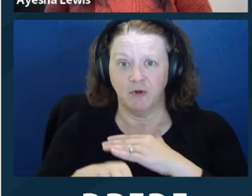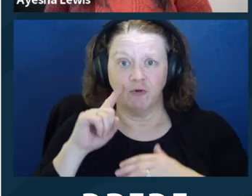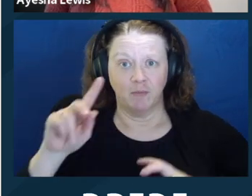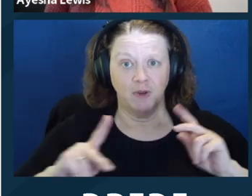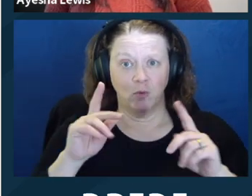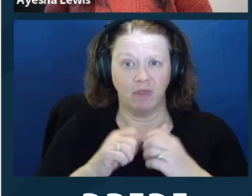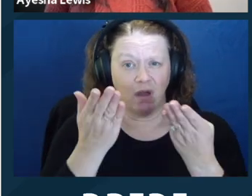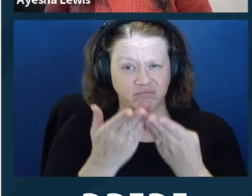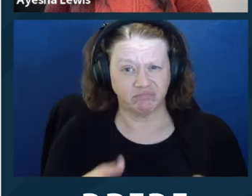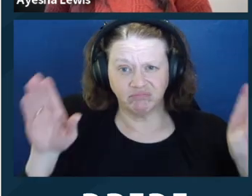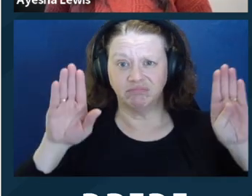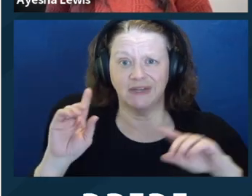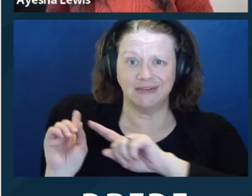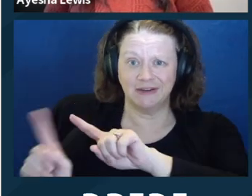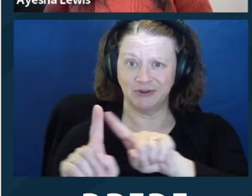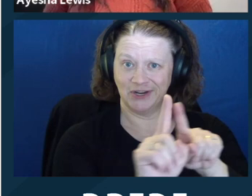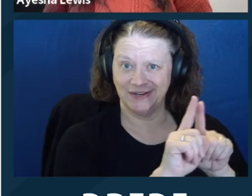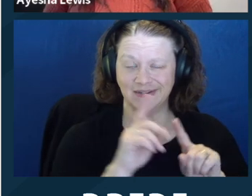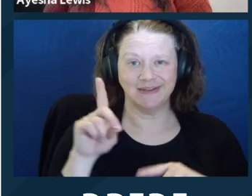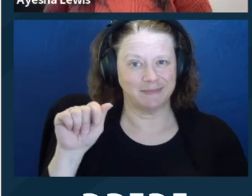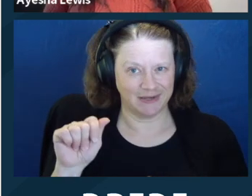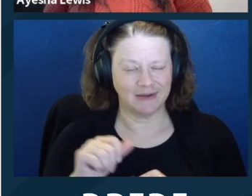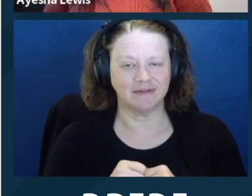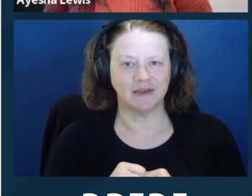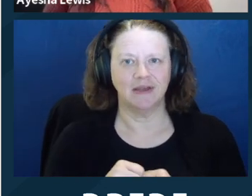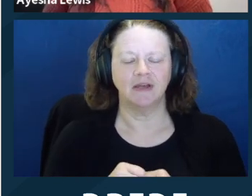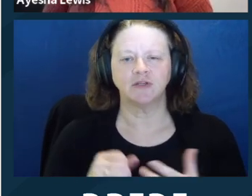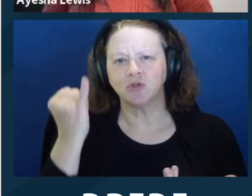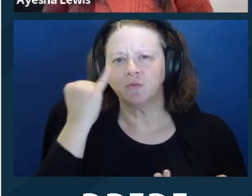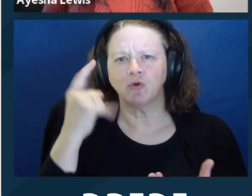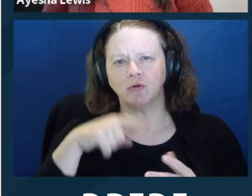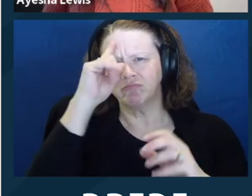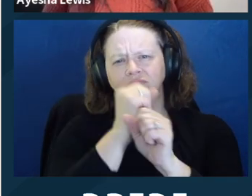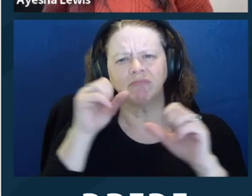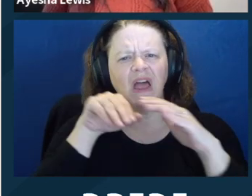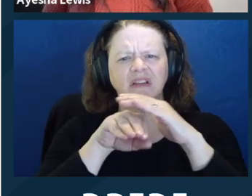meeting with clients in a place that is accessible to them?